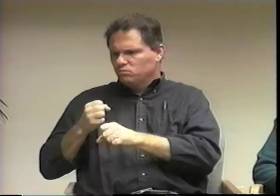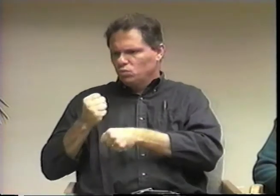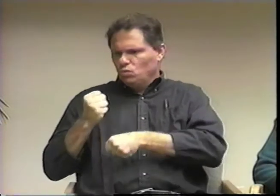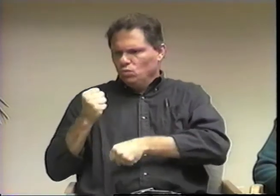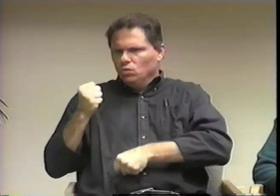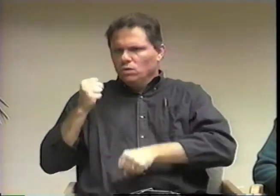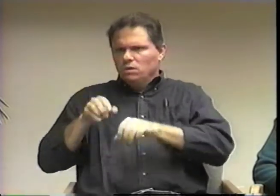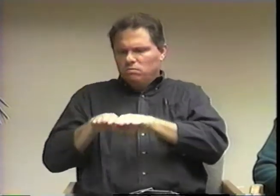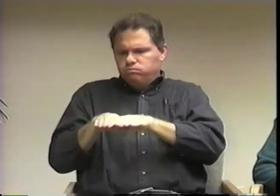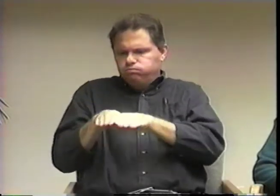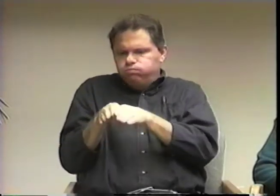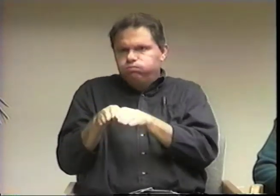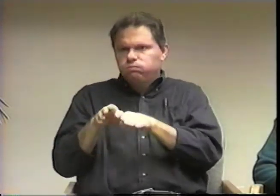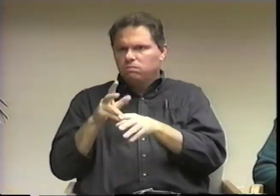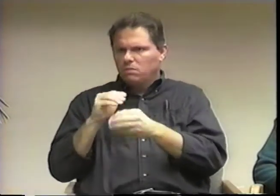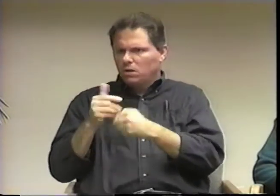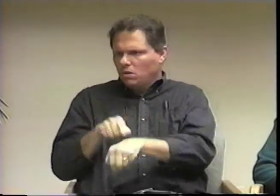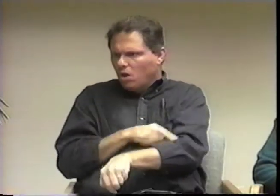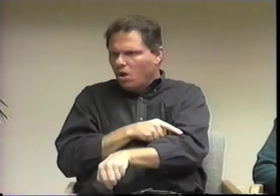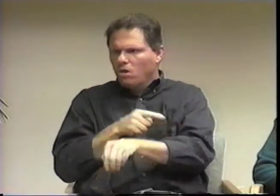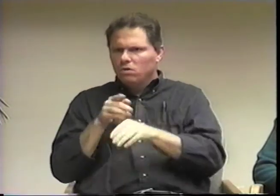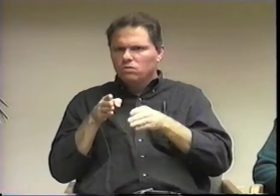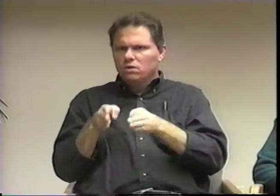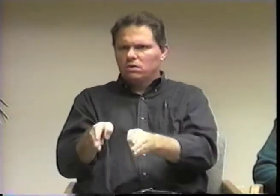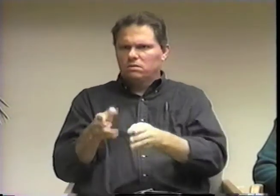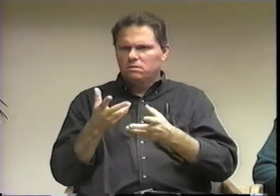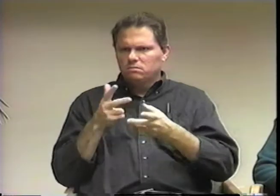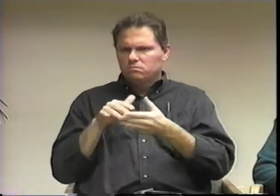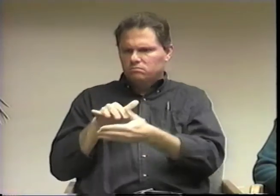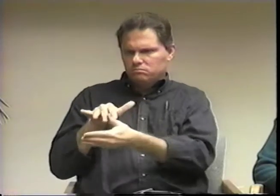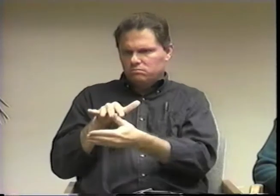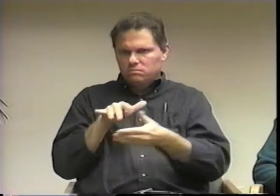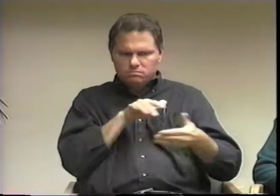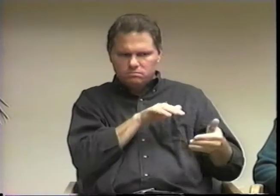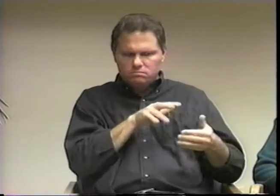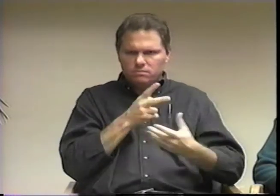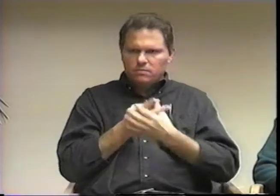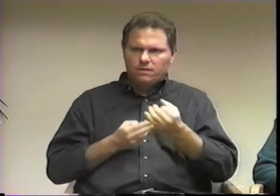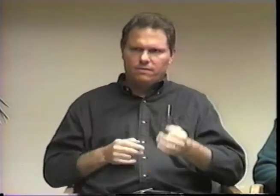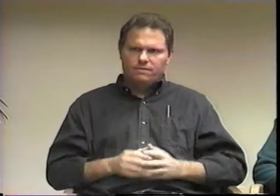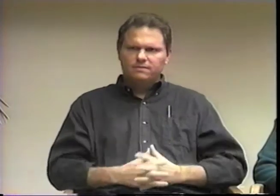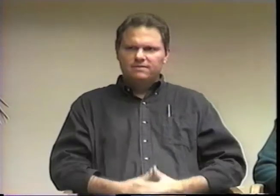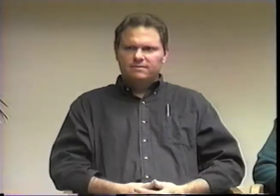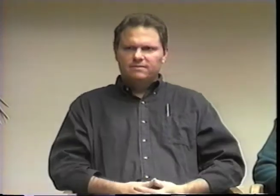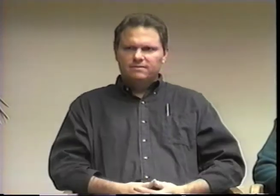In addition I test the moisture levels of the cement mixes. I do testing in both areas.